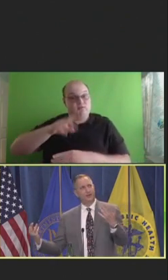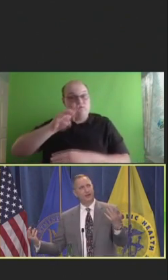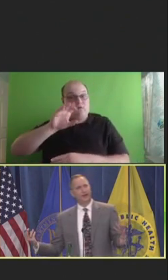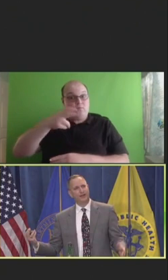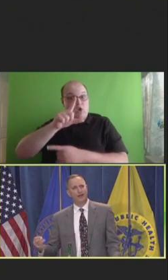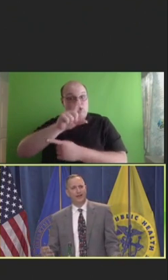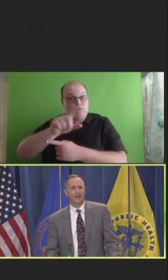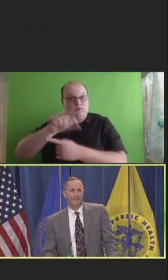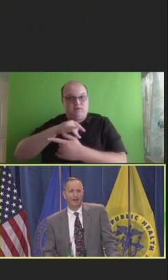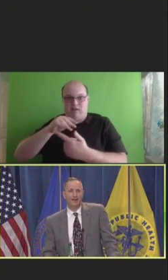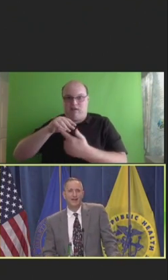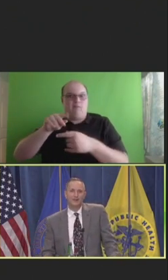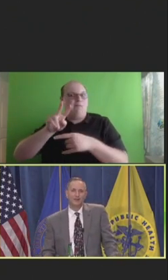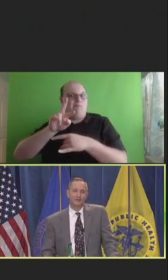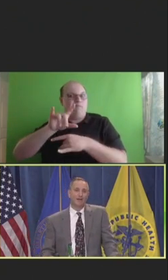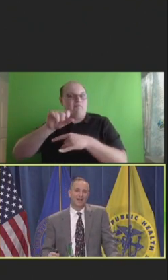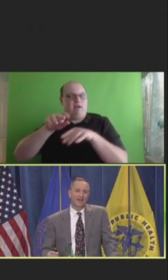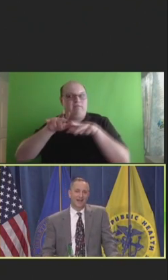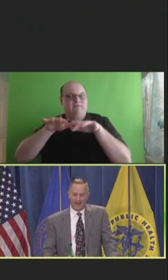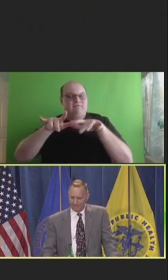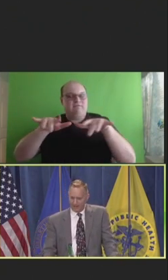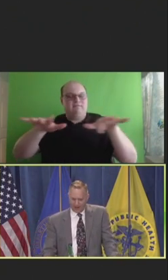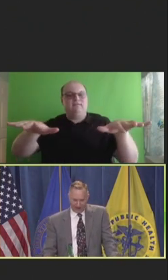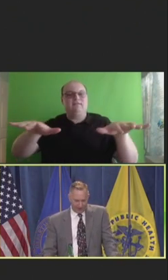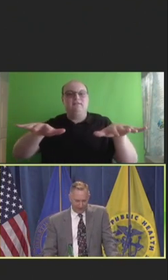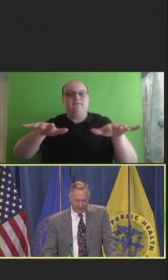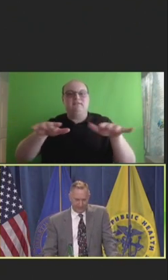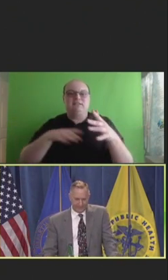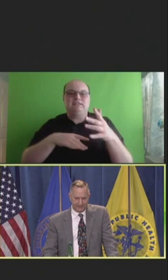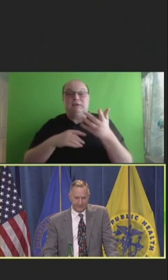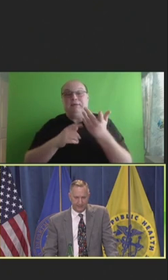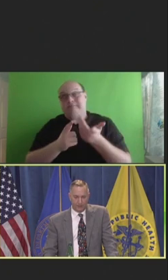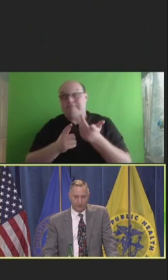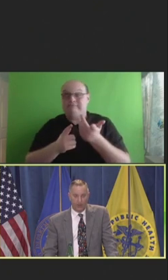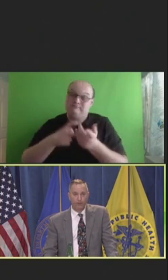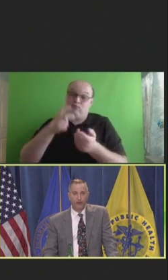around now kind of came out, which made it hard to continue on our own.